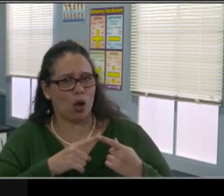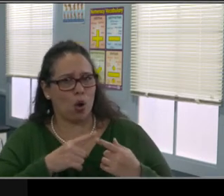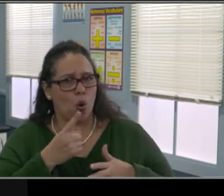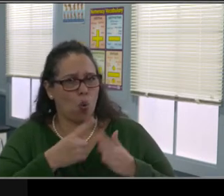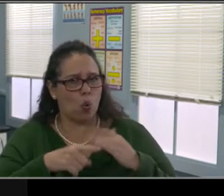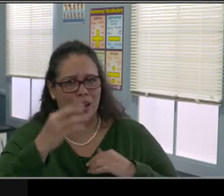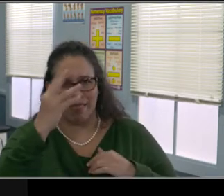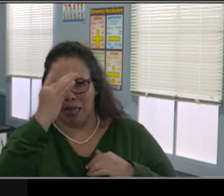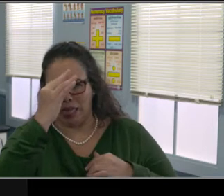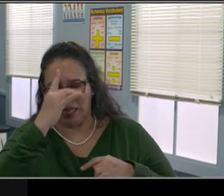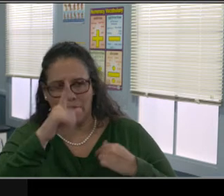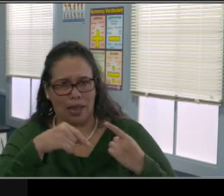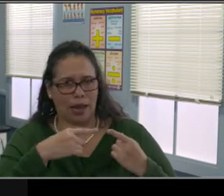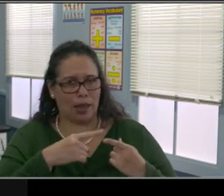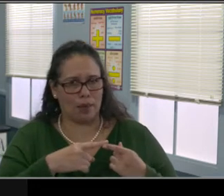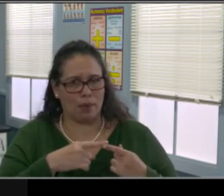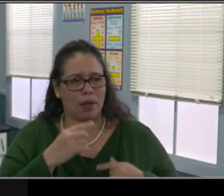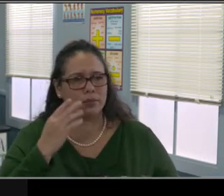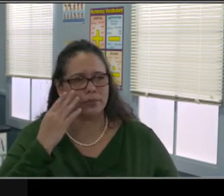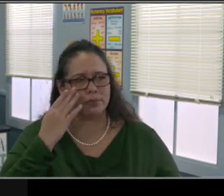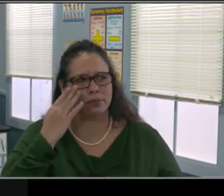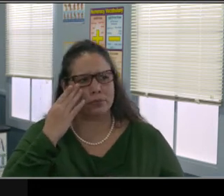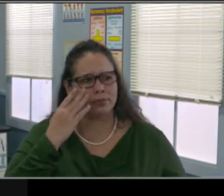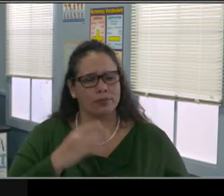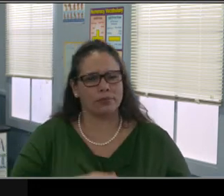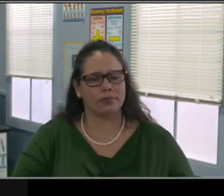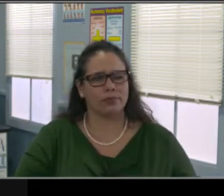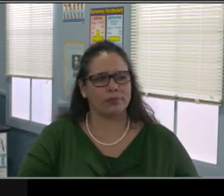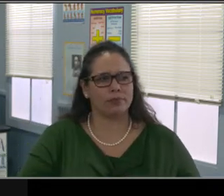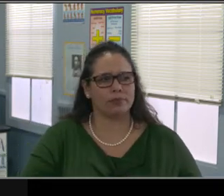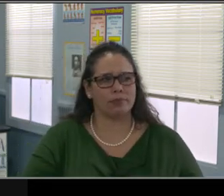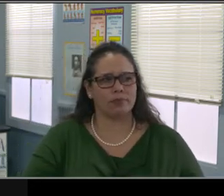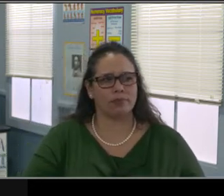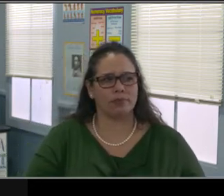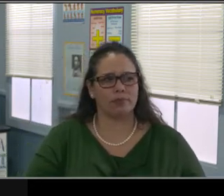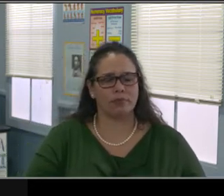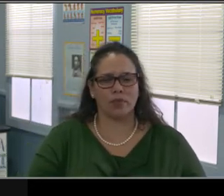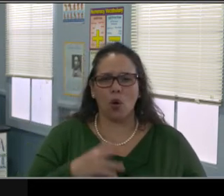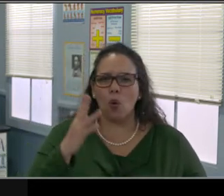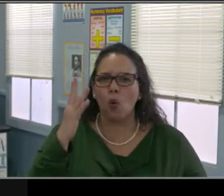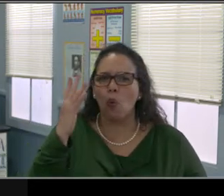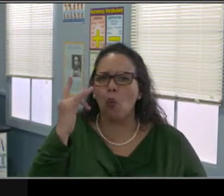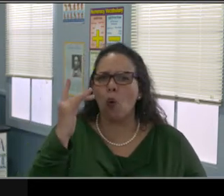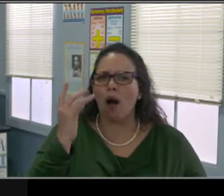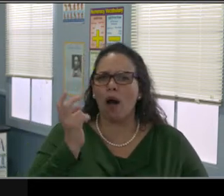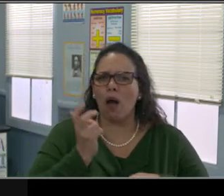As soon as kids hear advice, they turn you off, okay? So don't give advice. Next slide.